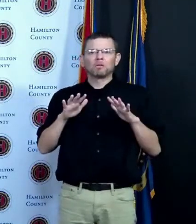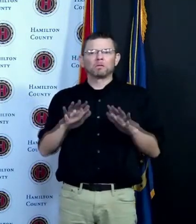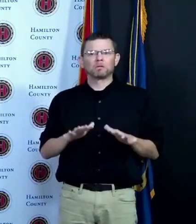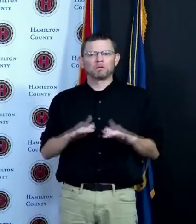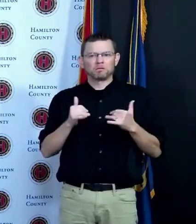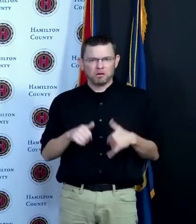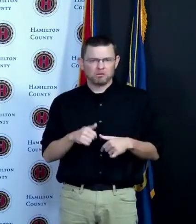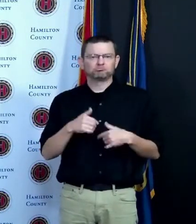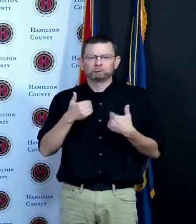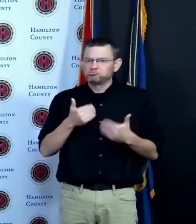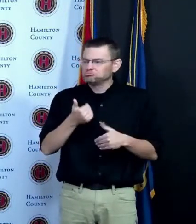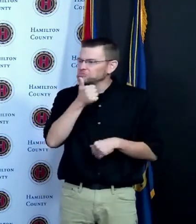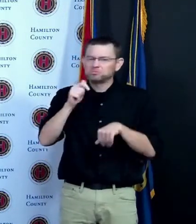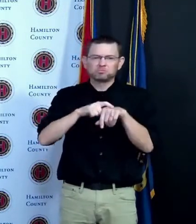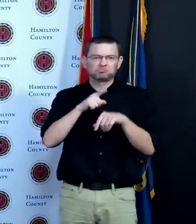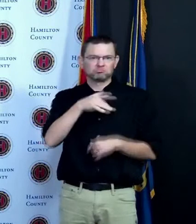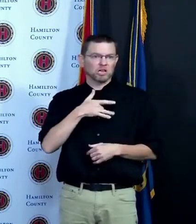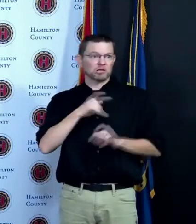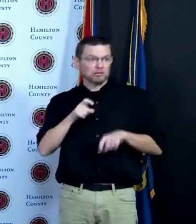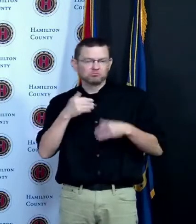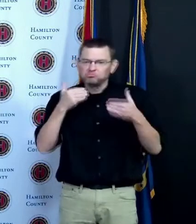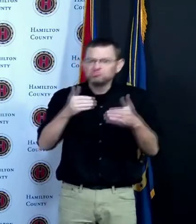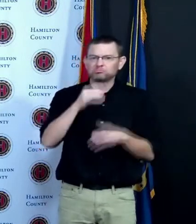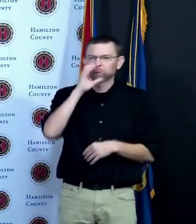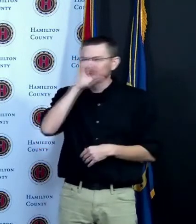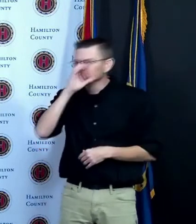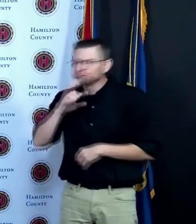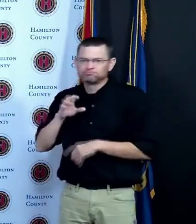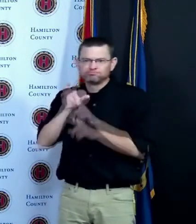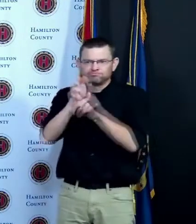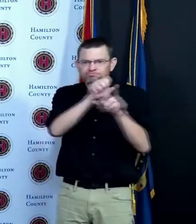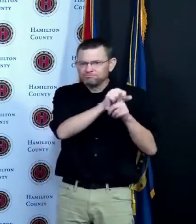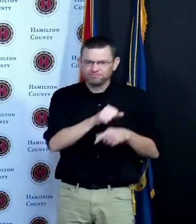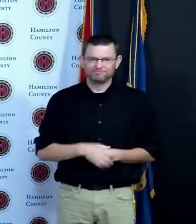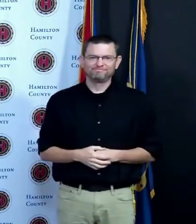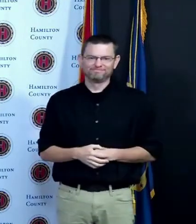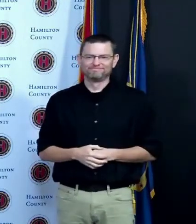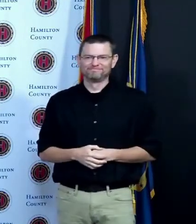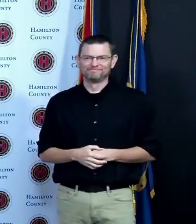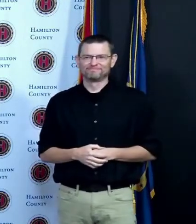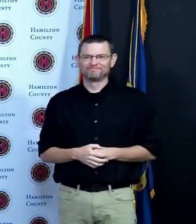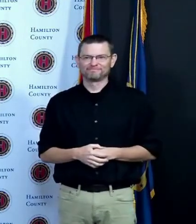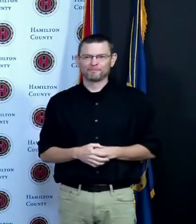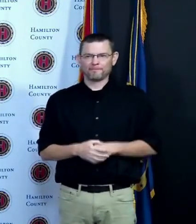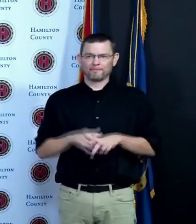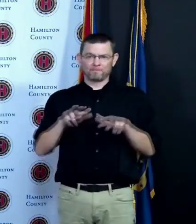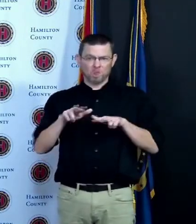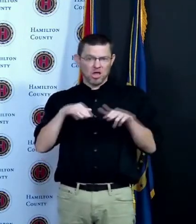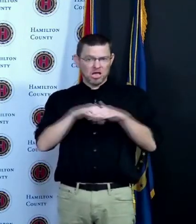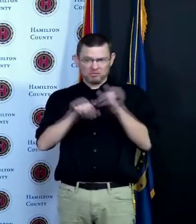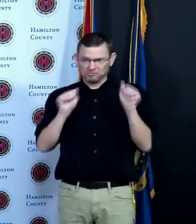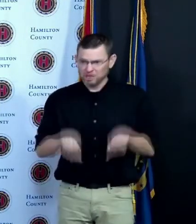to get your shot now is the time I am going to read through a list of some of the locations